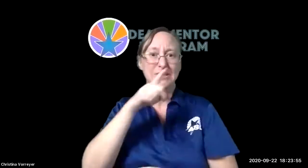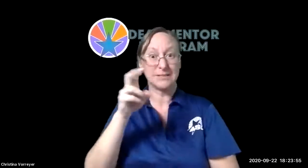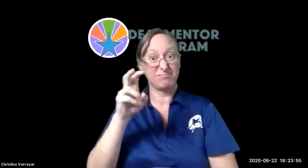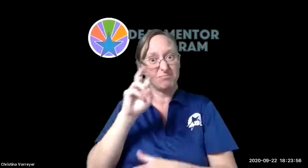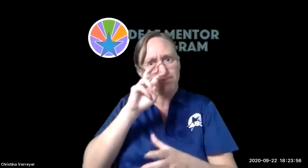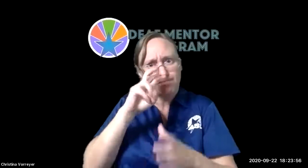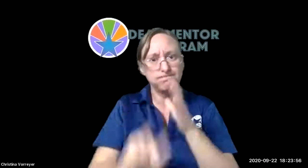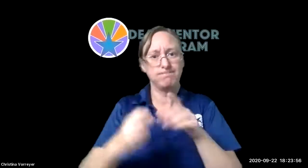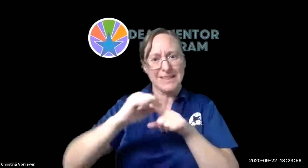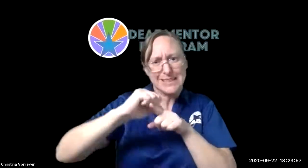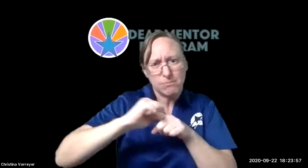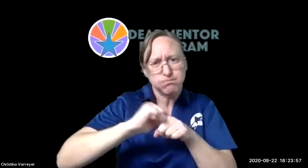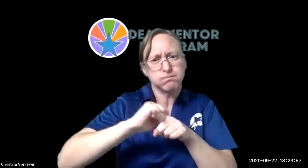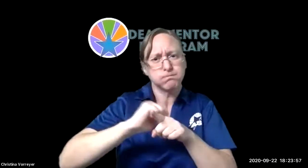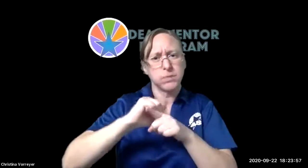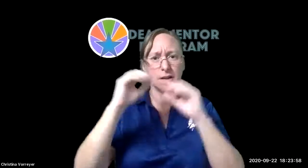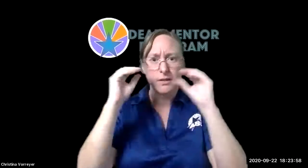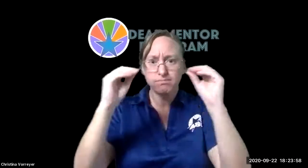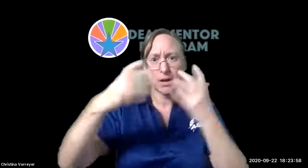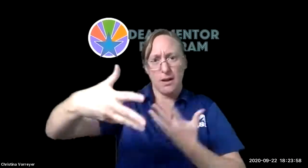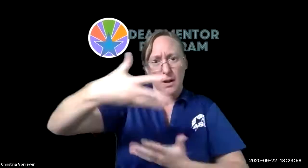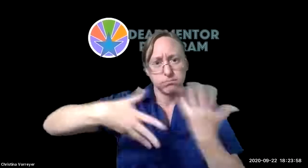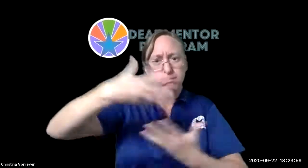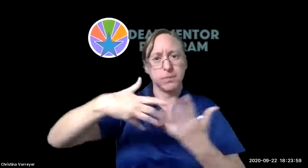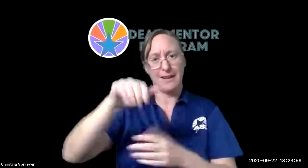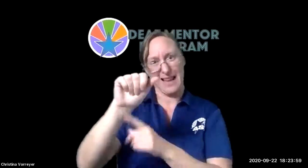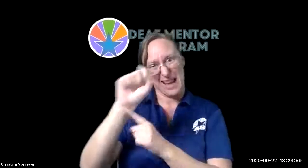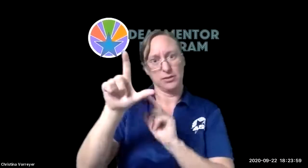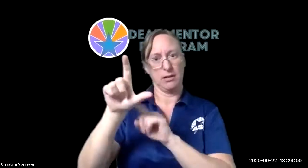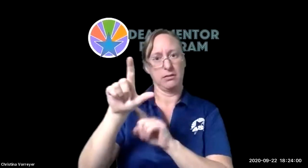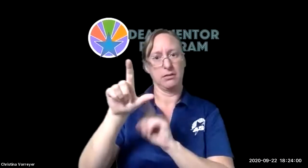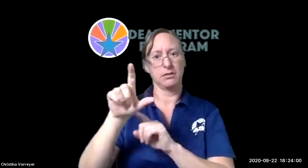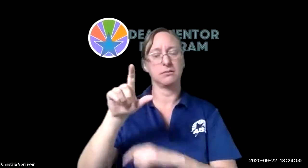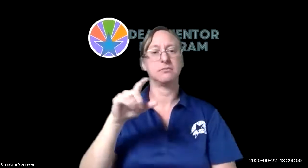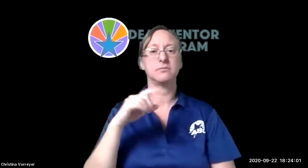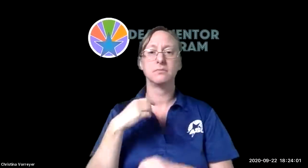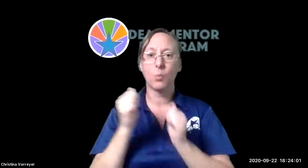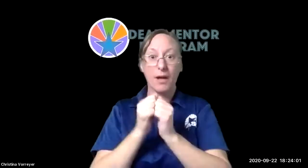closer to that date the asl immersion camp is truly an immersion experience where people are